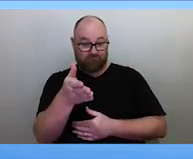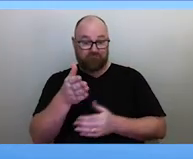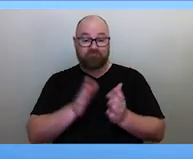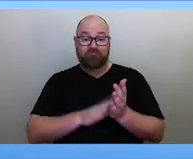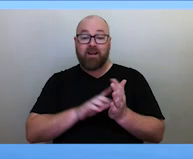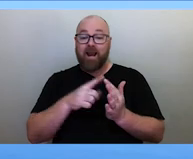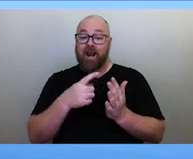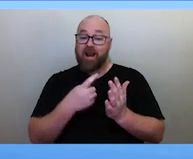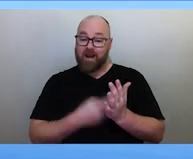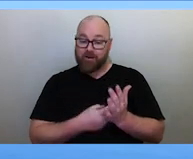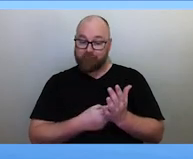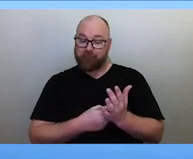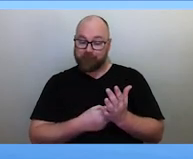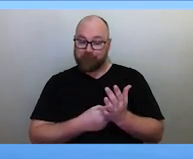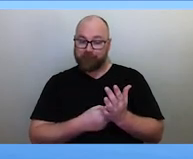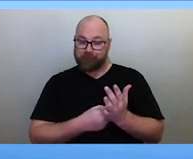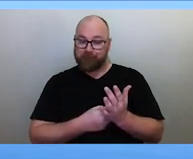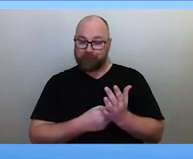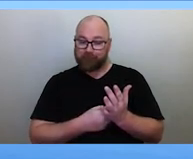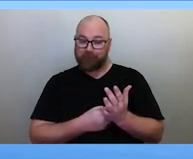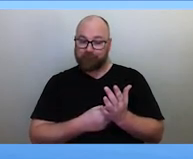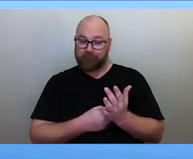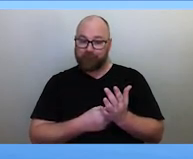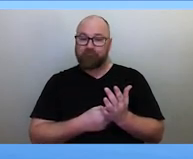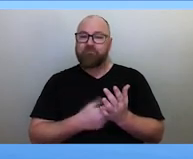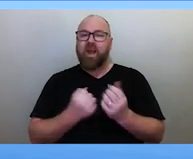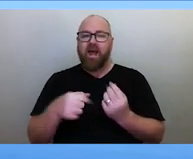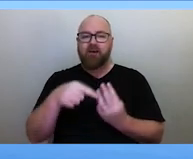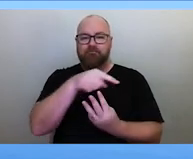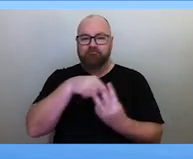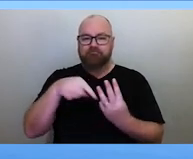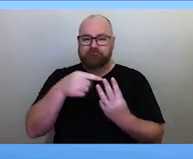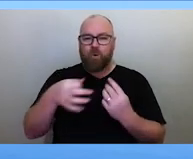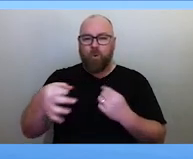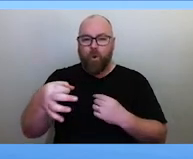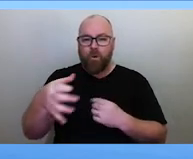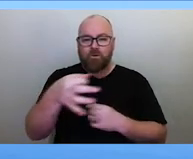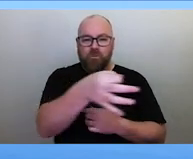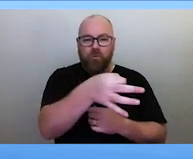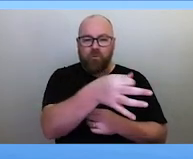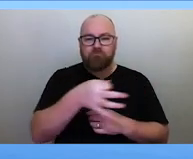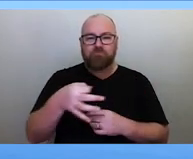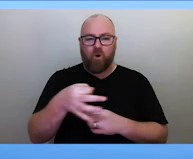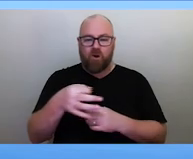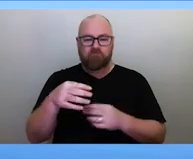This is a trio of islands in the Torres Strait. The Far Eastern Torres Strait